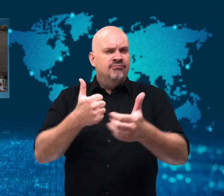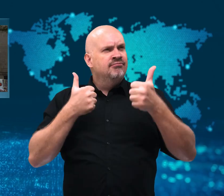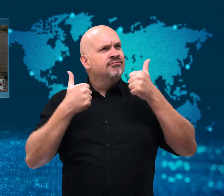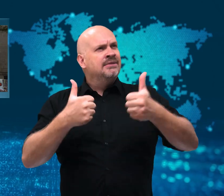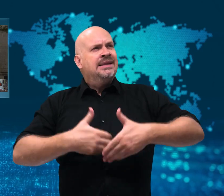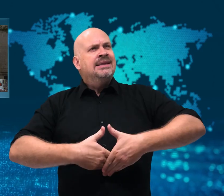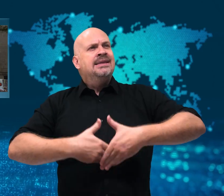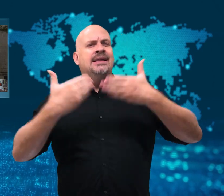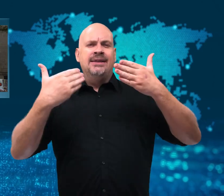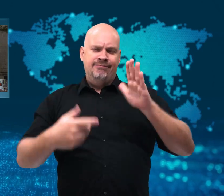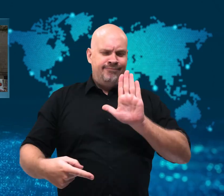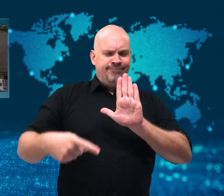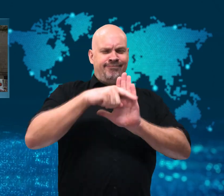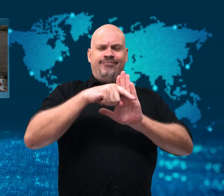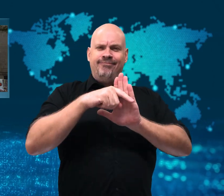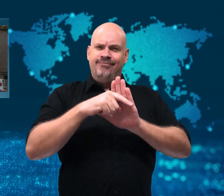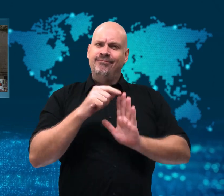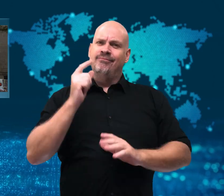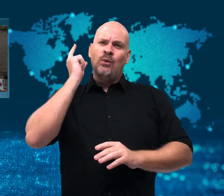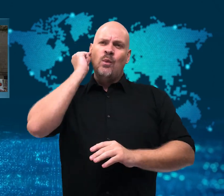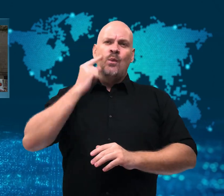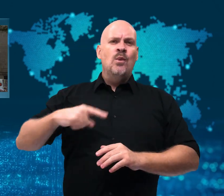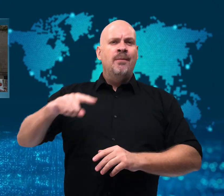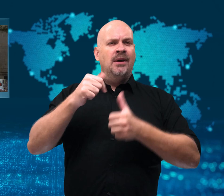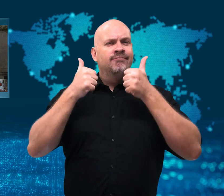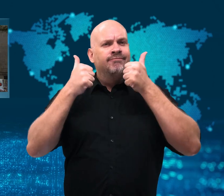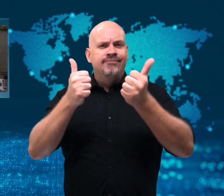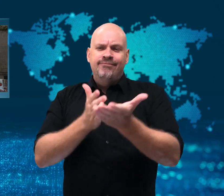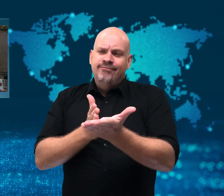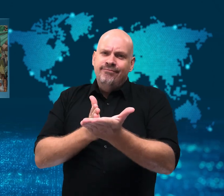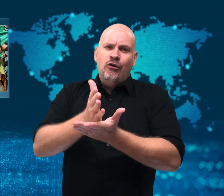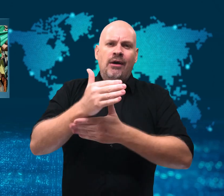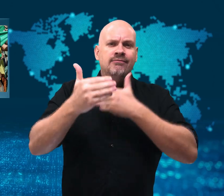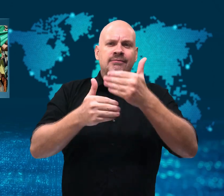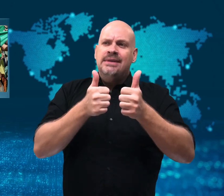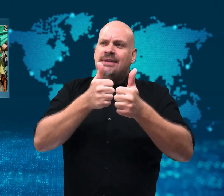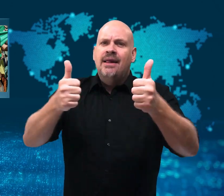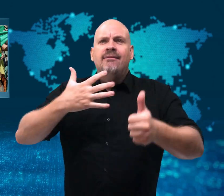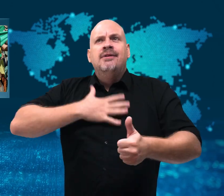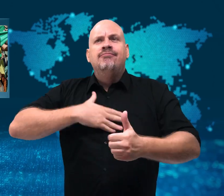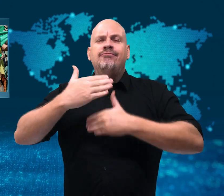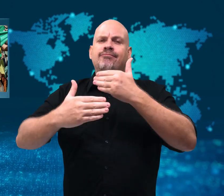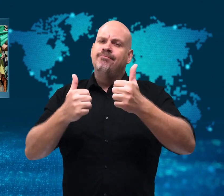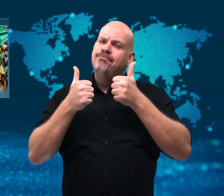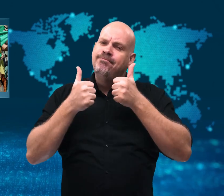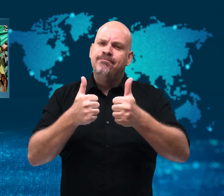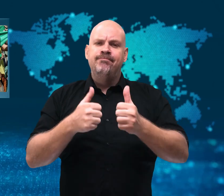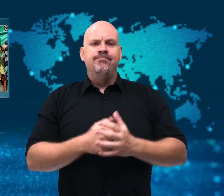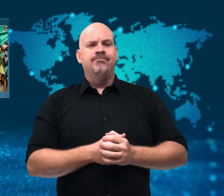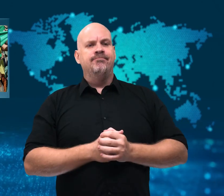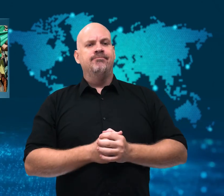a “historic day for the rights of all Mexican women.”